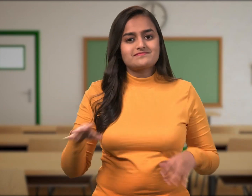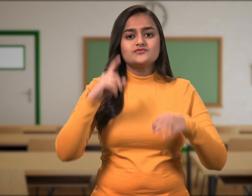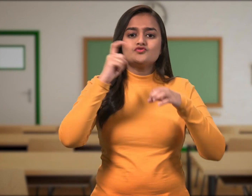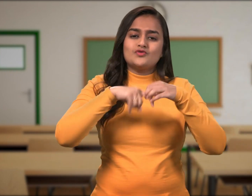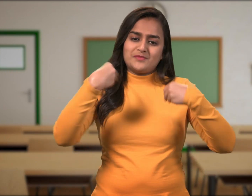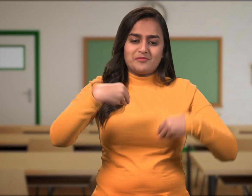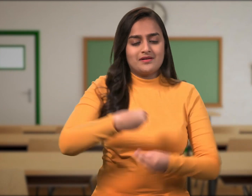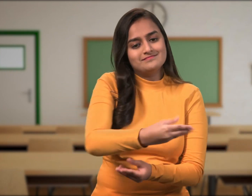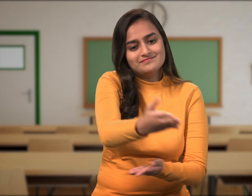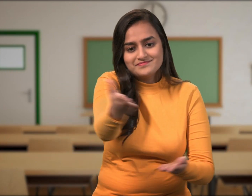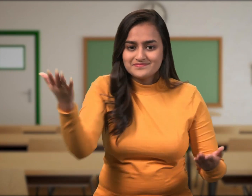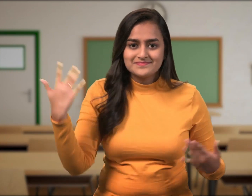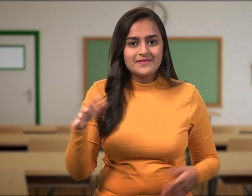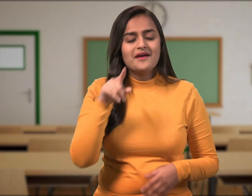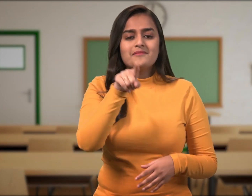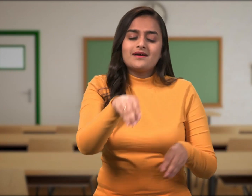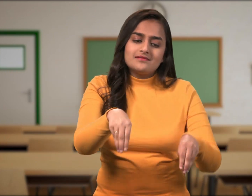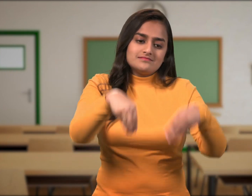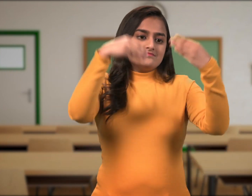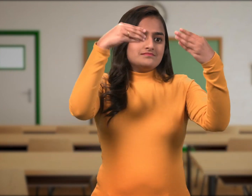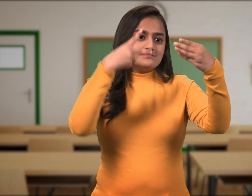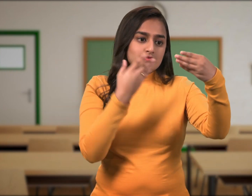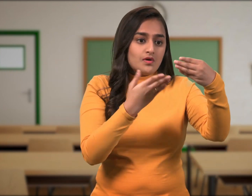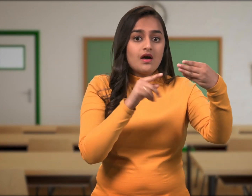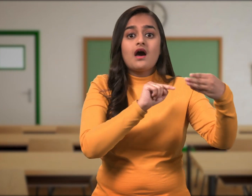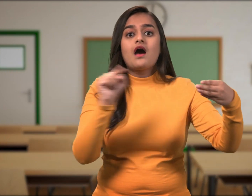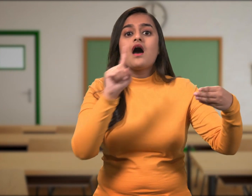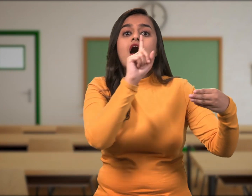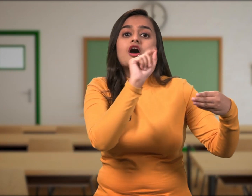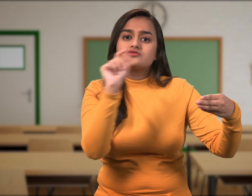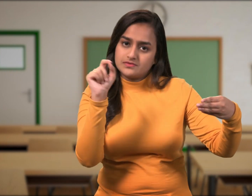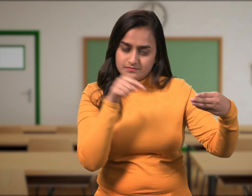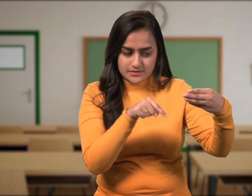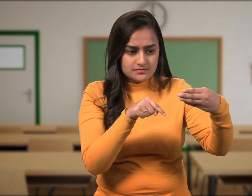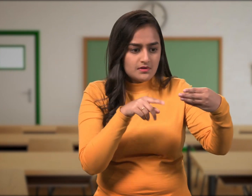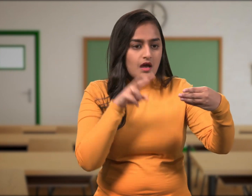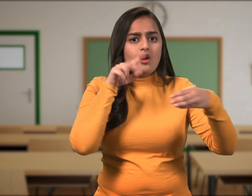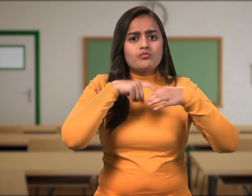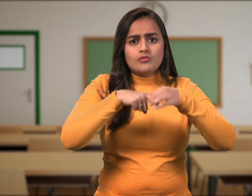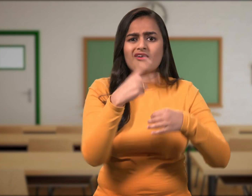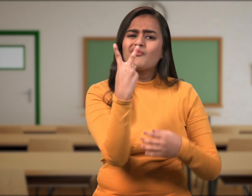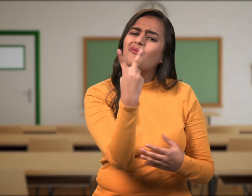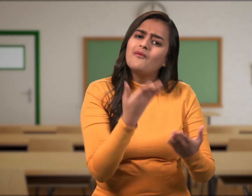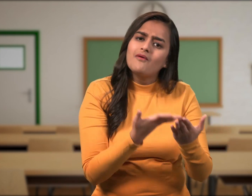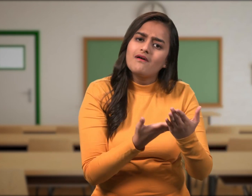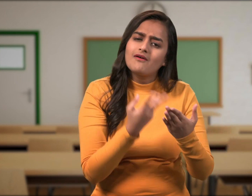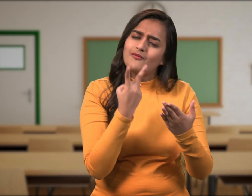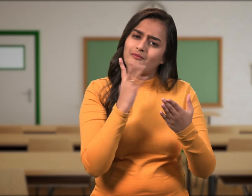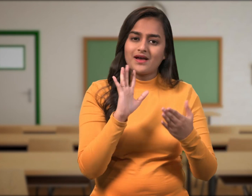The Test consisted of only 2 questions with the total of 100 marks: